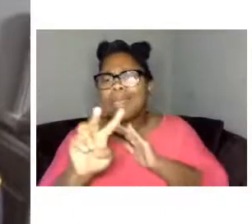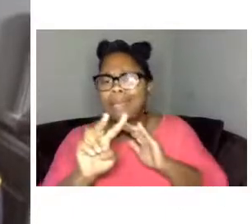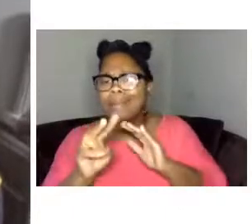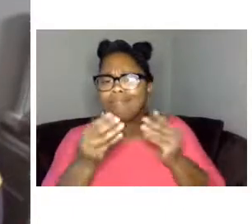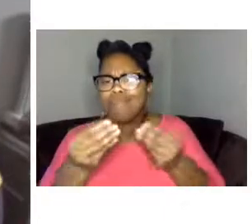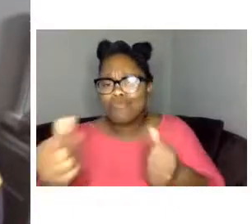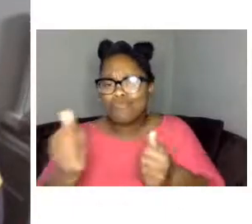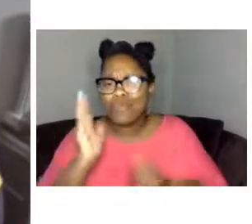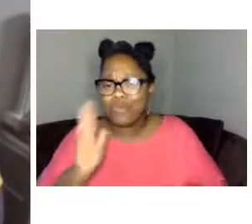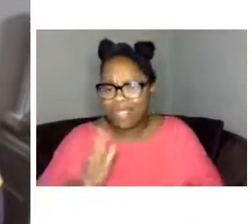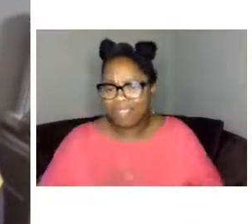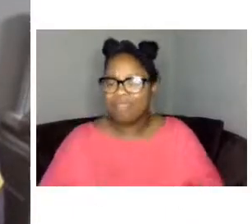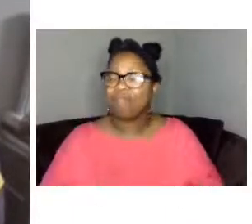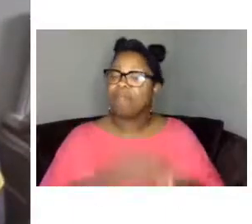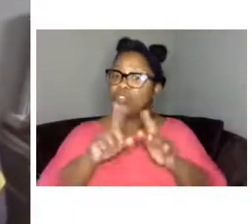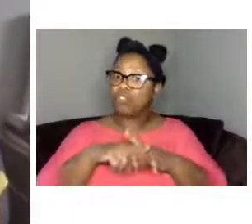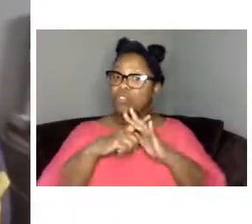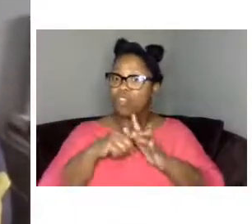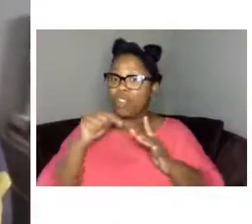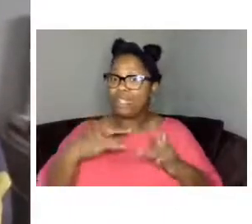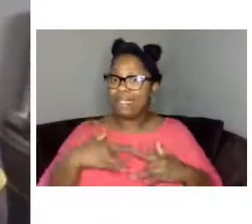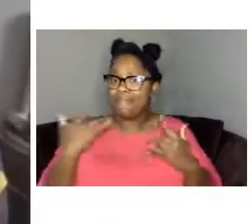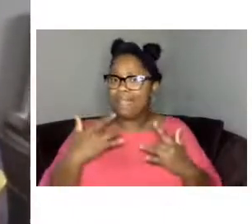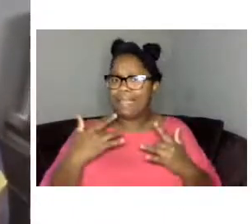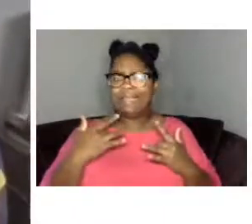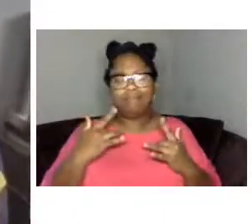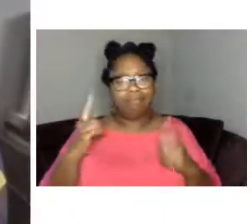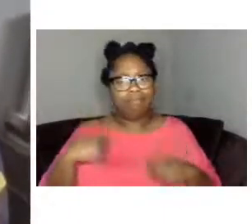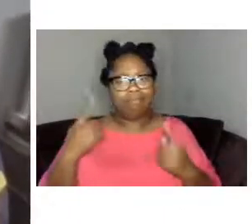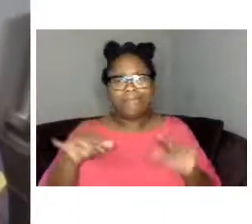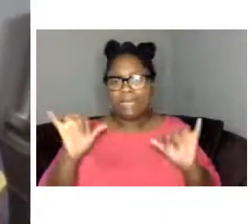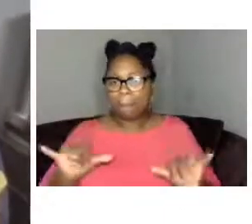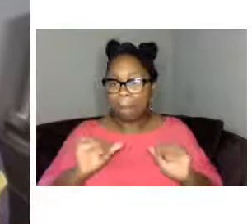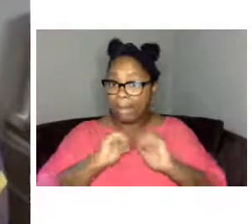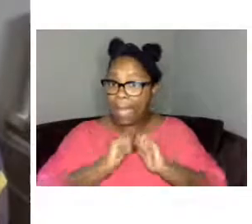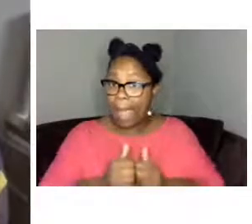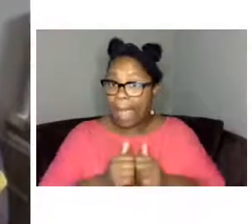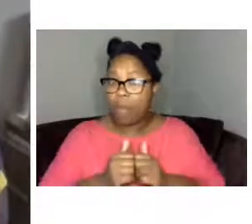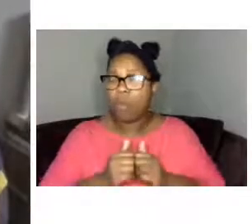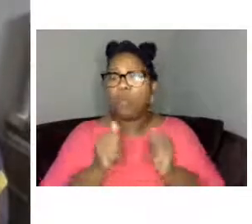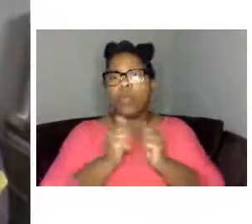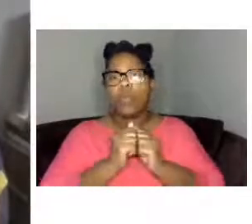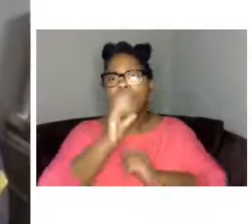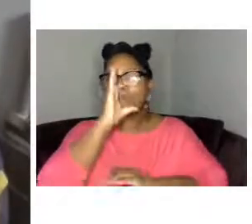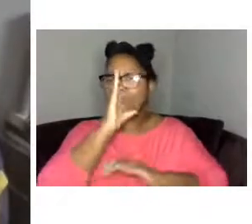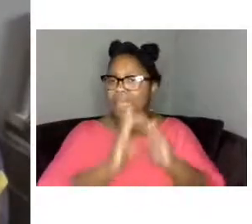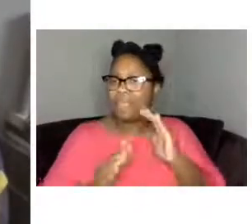we'd like to begin this event as we begin every event by acknowledging with humility that the lands where the Peale